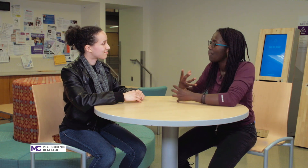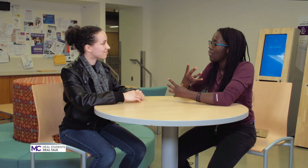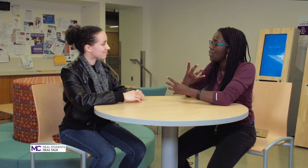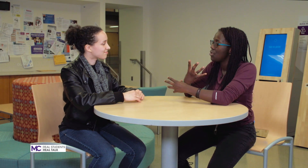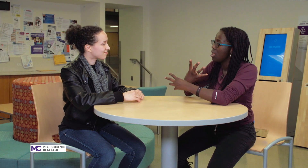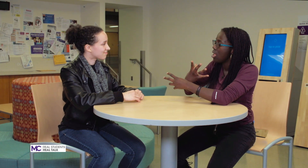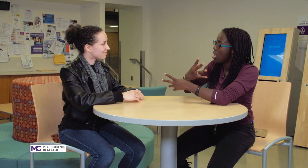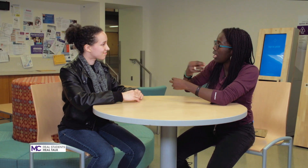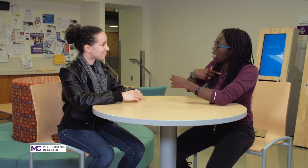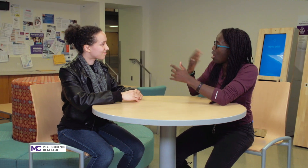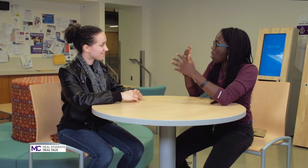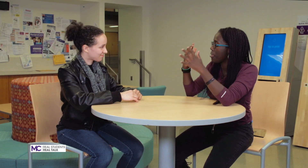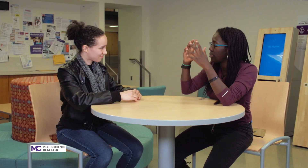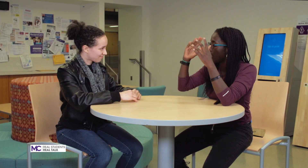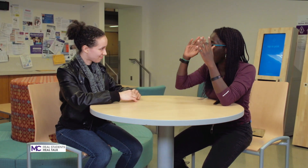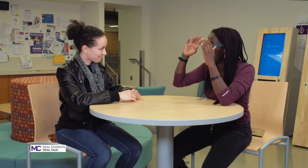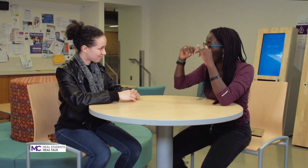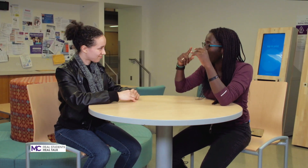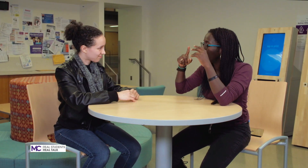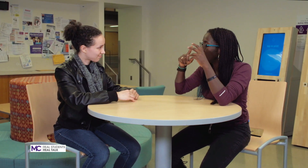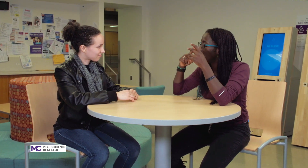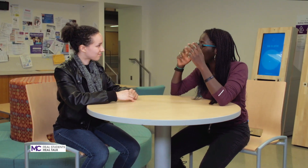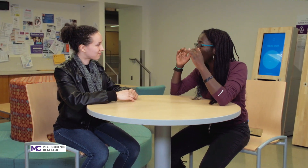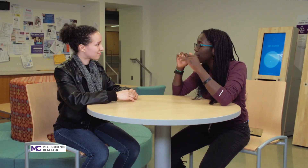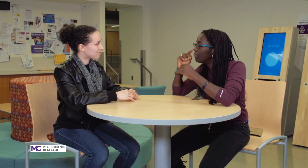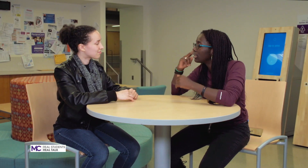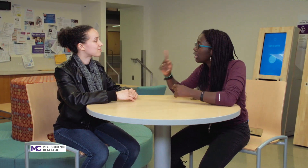and and and I hope you know how's he